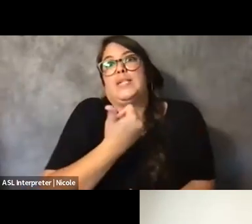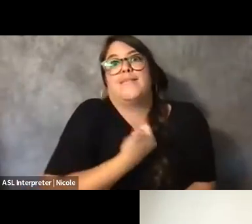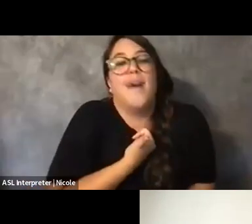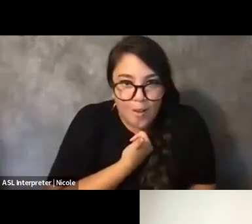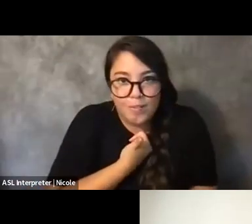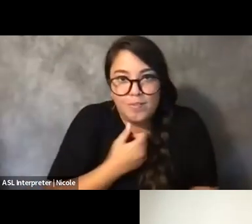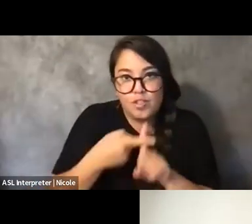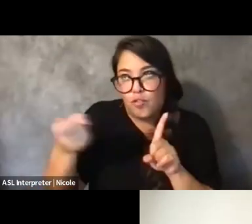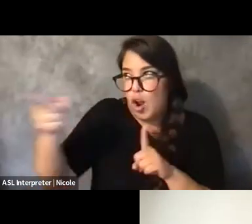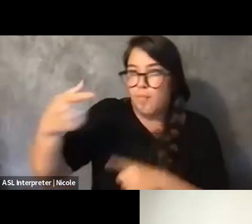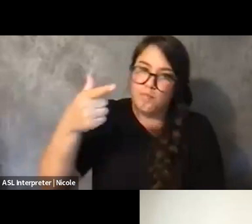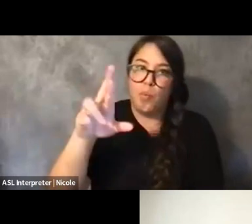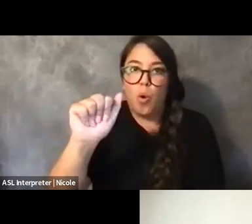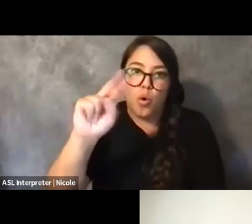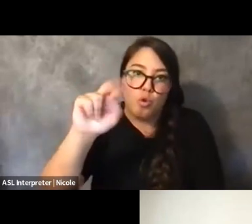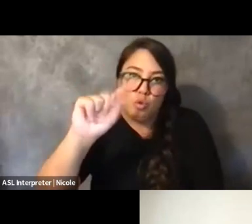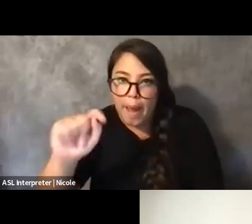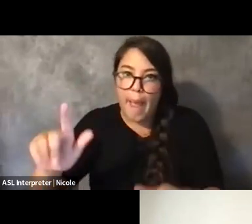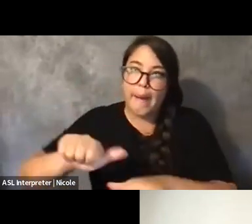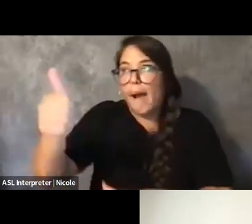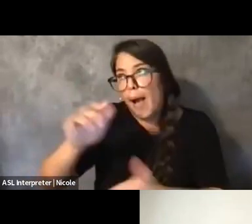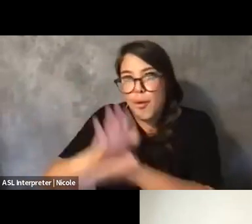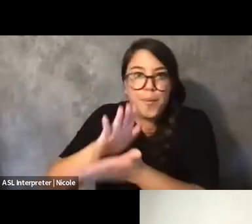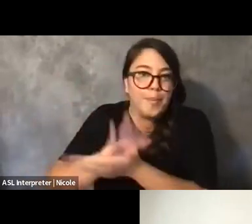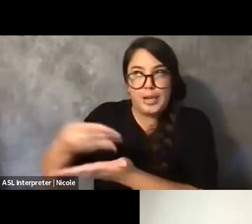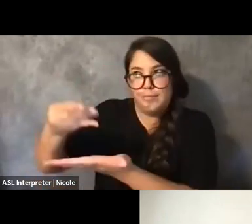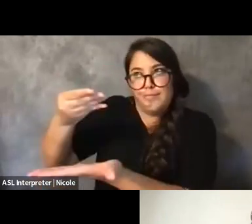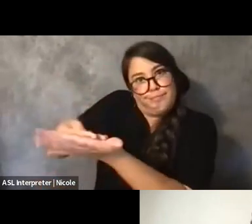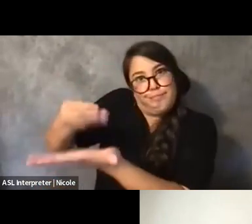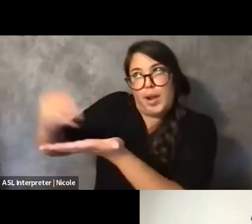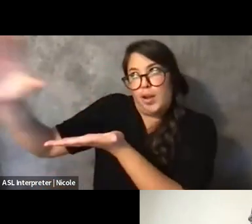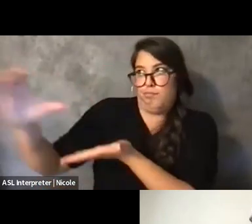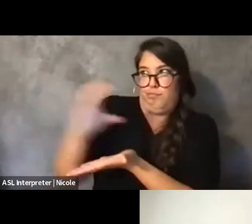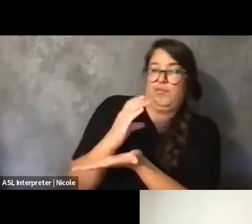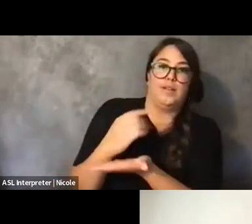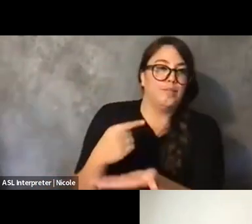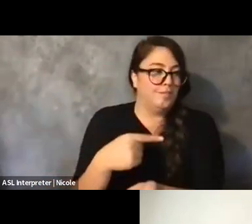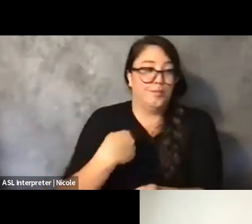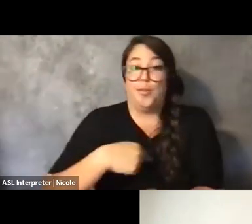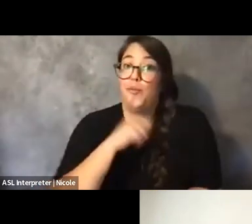Like, we aren't all rich, you know? Like, we're paycheck to paycheck too, you know?